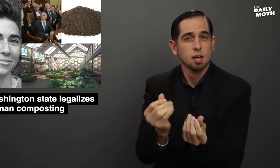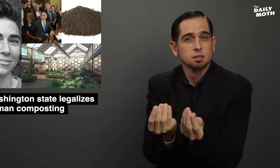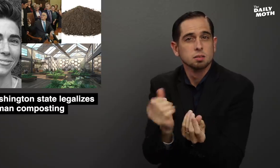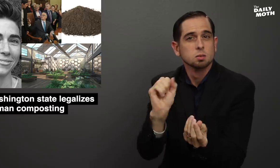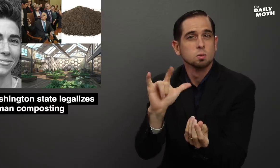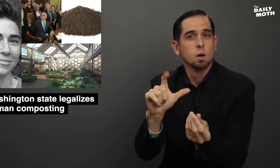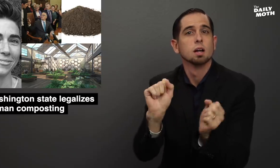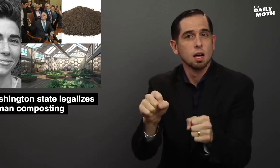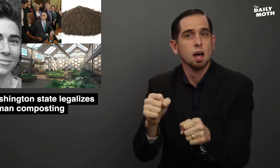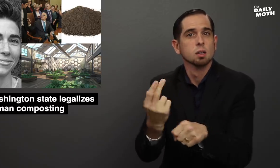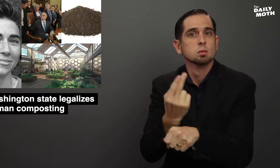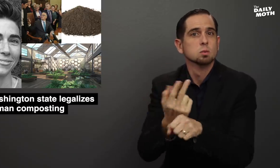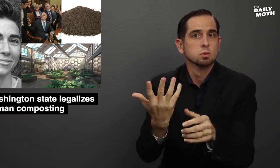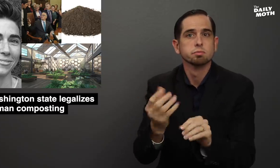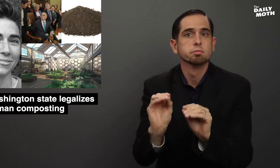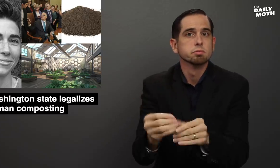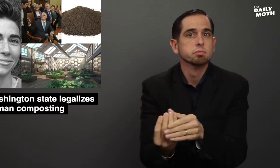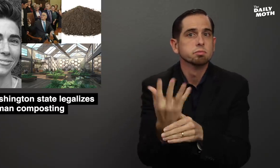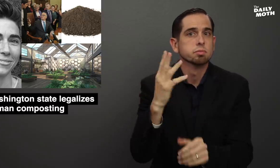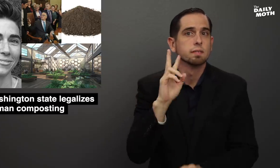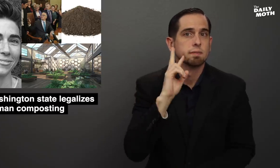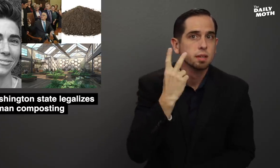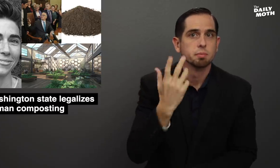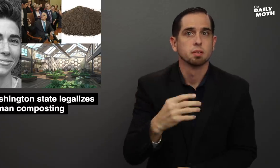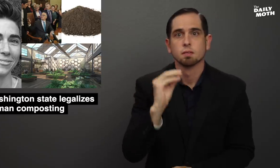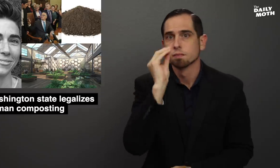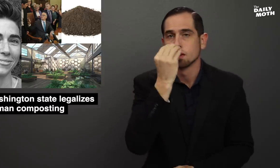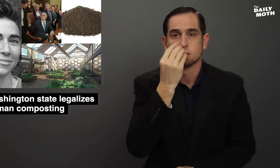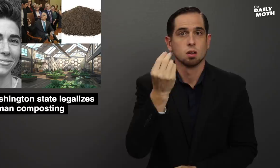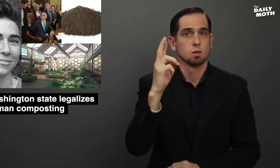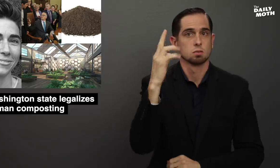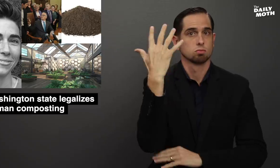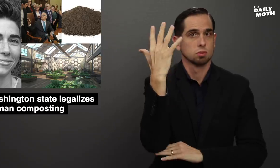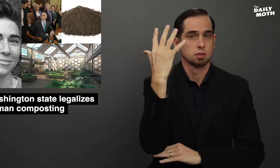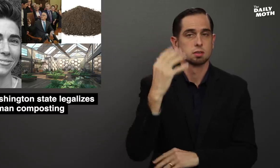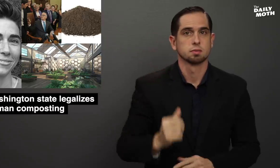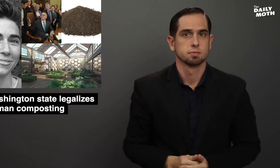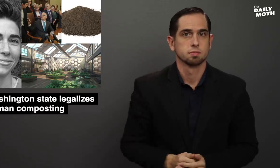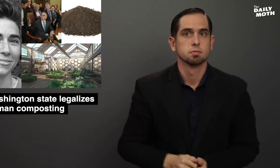The soil can be used to plant vegetables, flowers, or a tree.